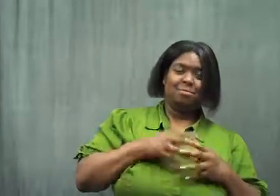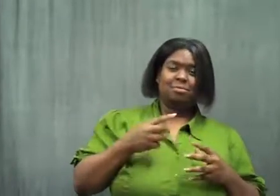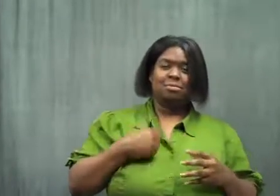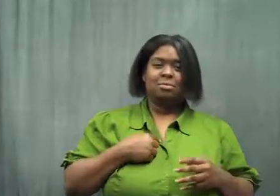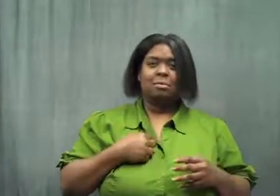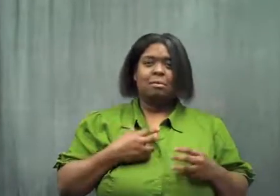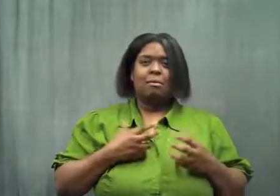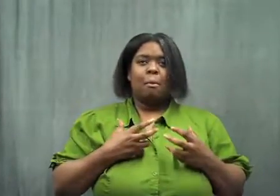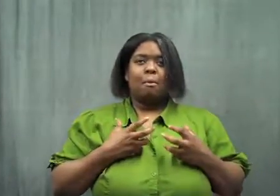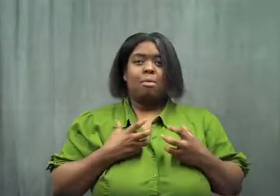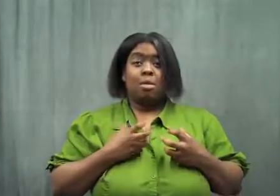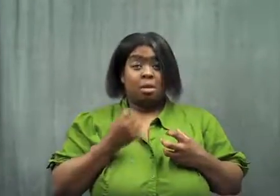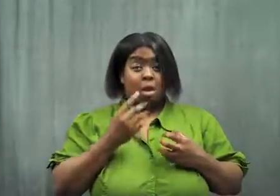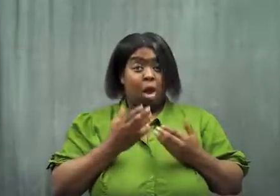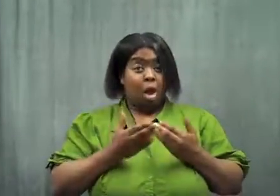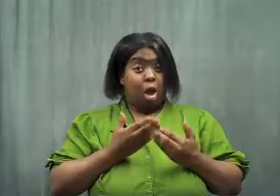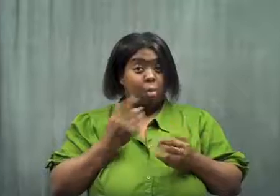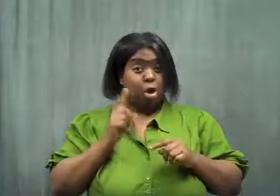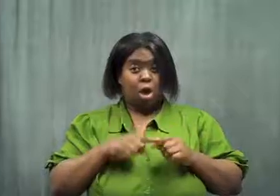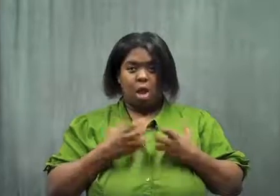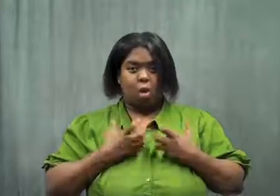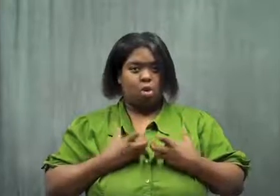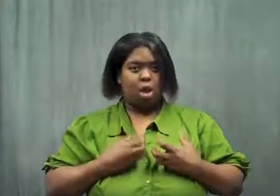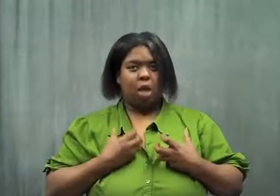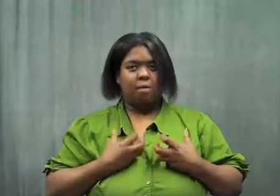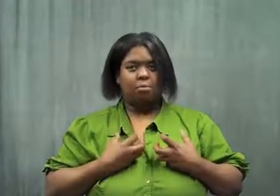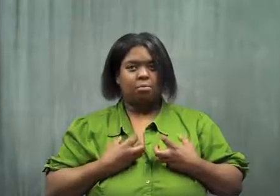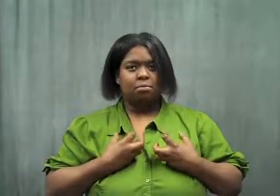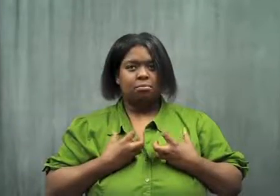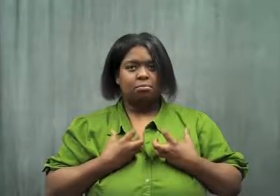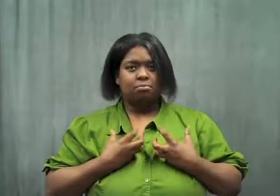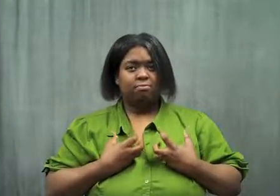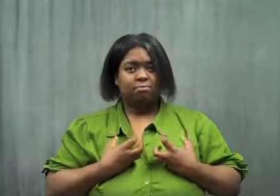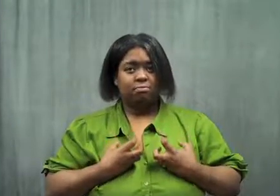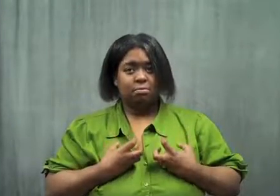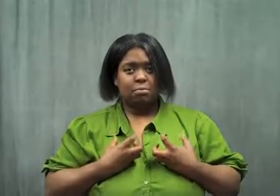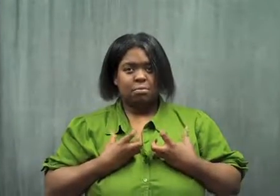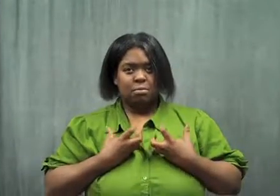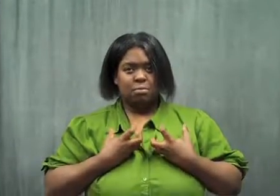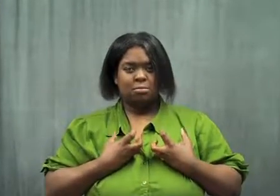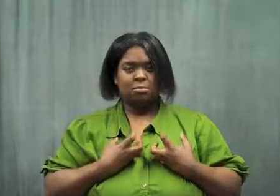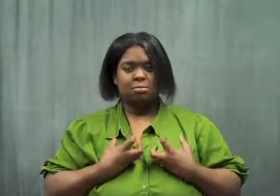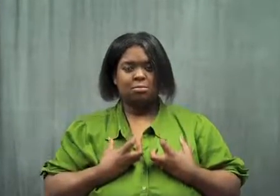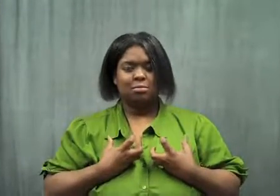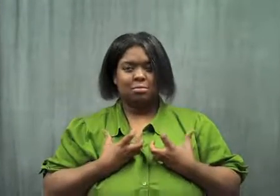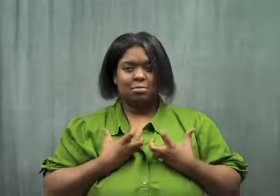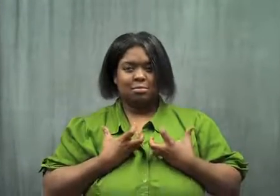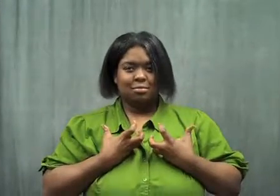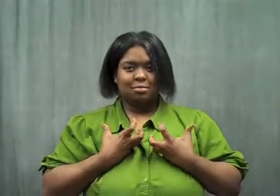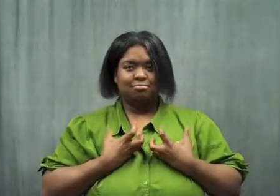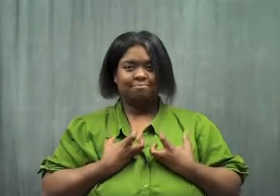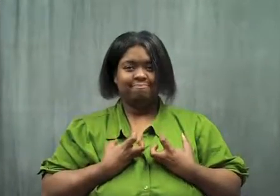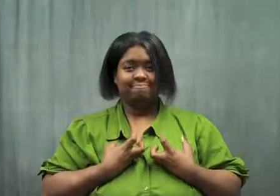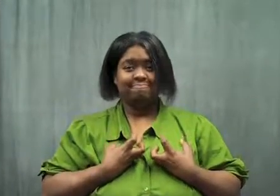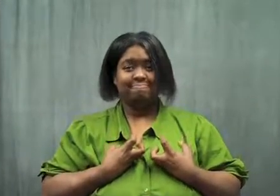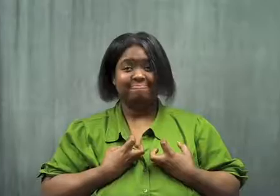I almost burst out laughing, it was as struggle.